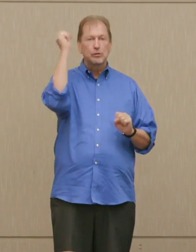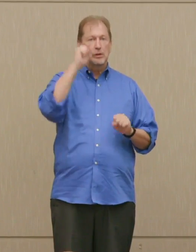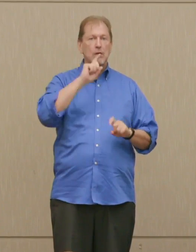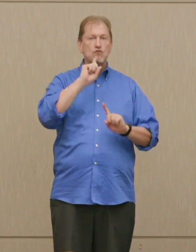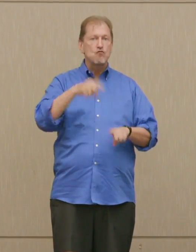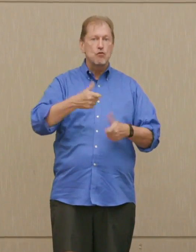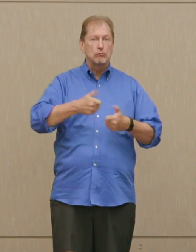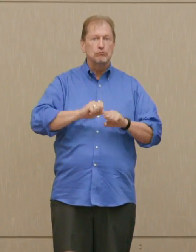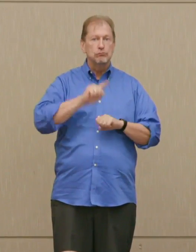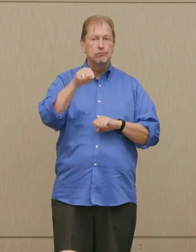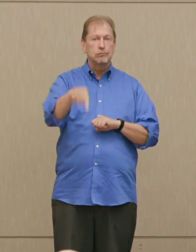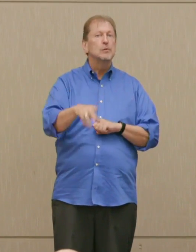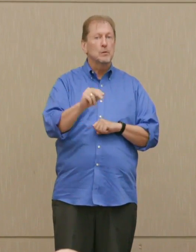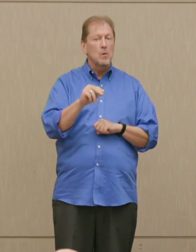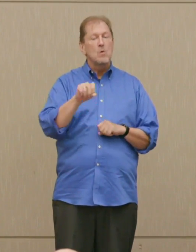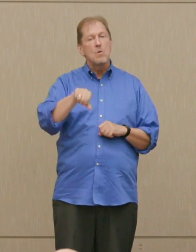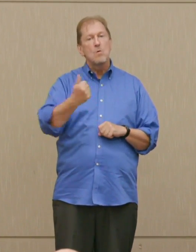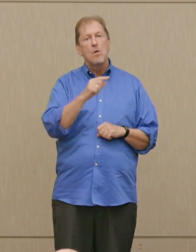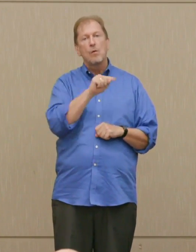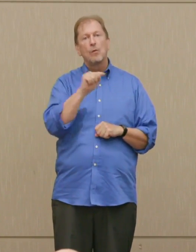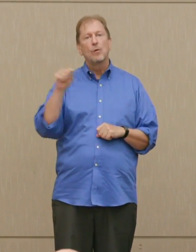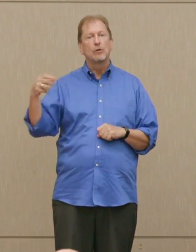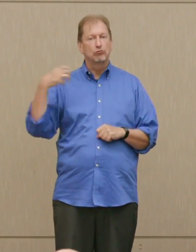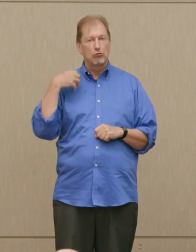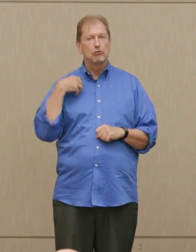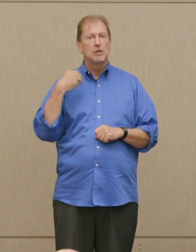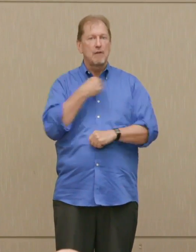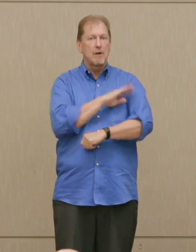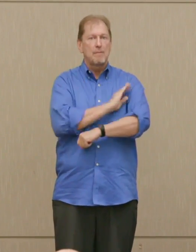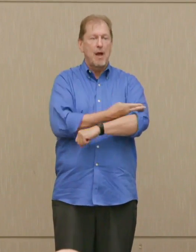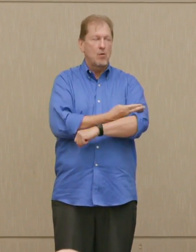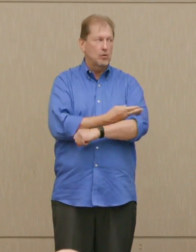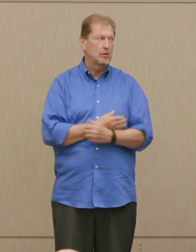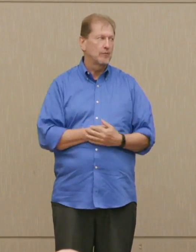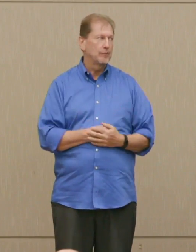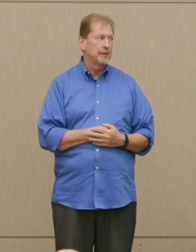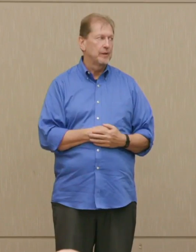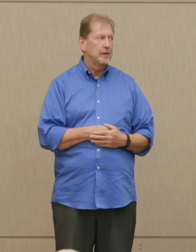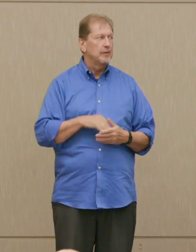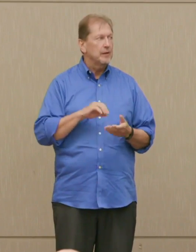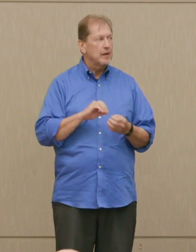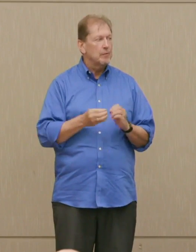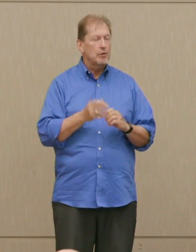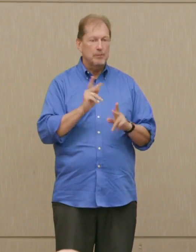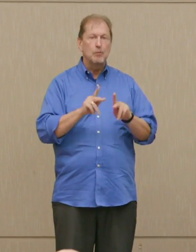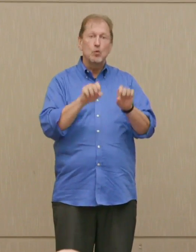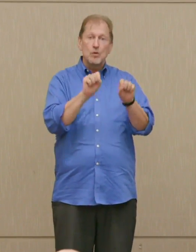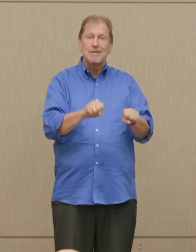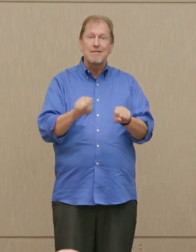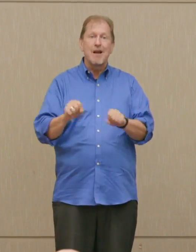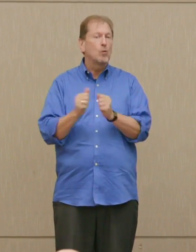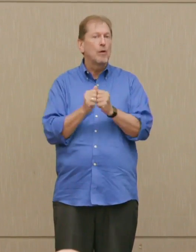many fingers on the button. Dr. Ellsberg: Aside from the number that can do it without authorization.